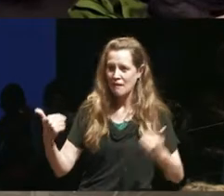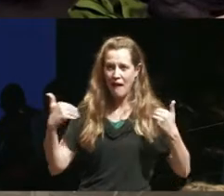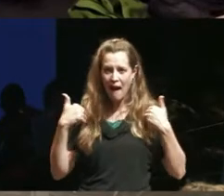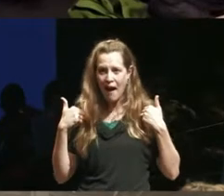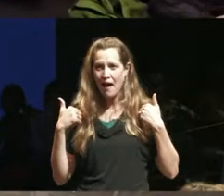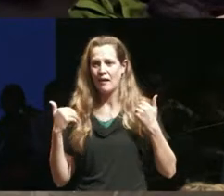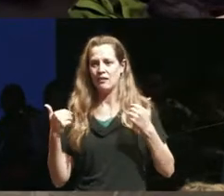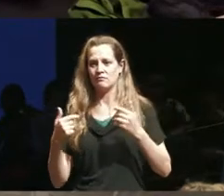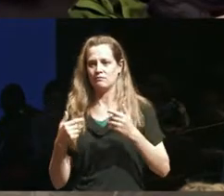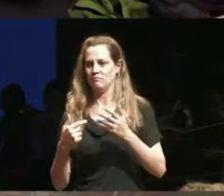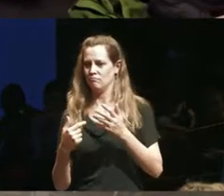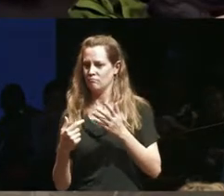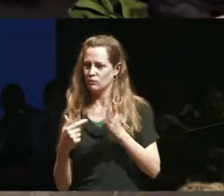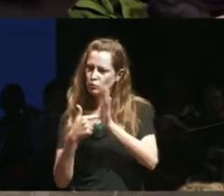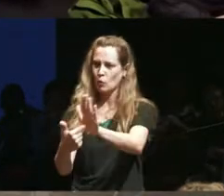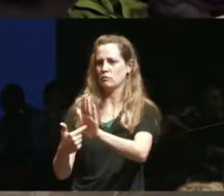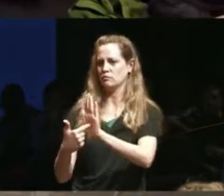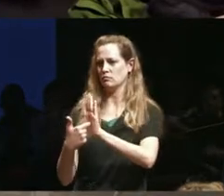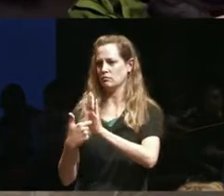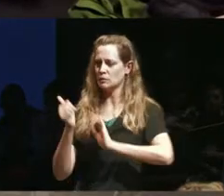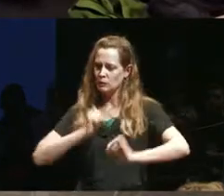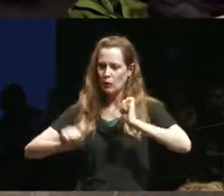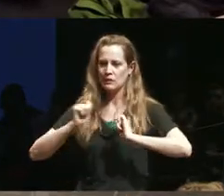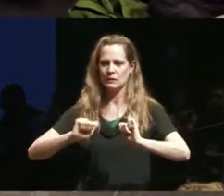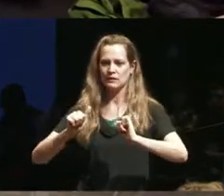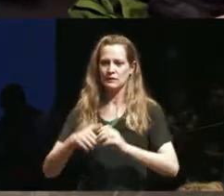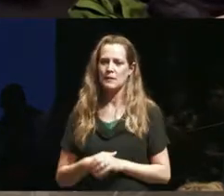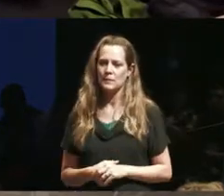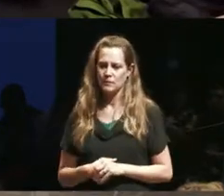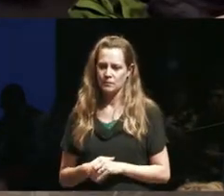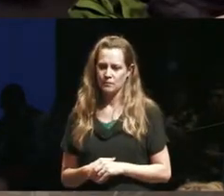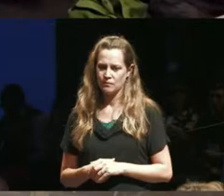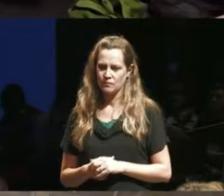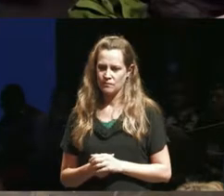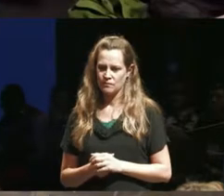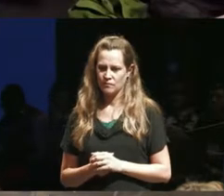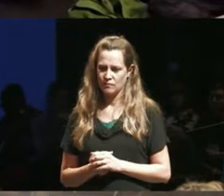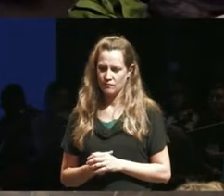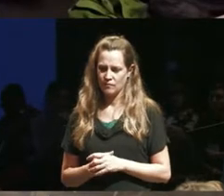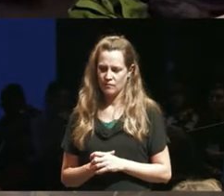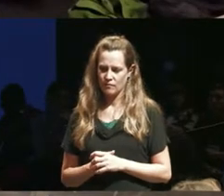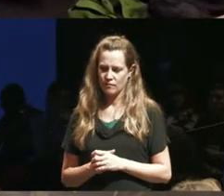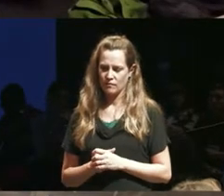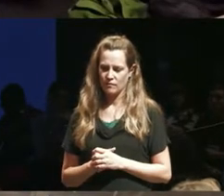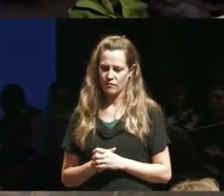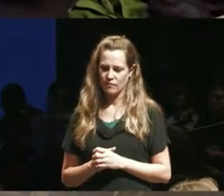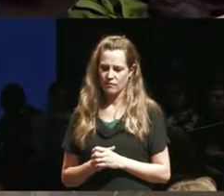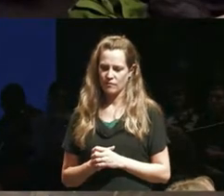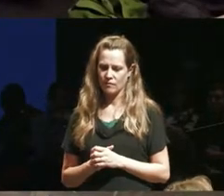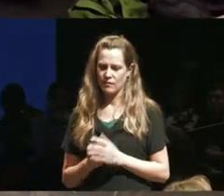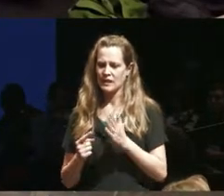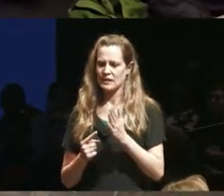use that in performance I times and it kind of references of precariousness as